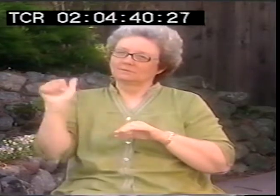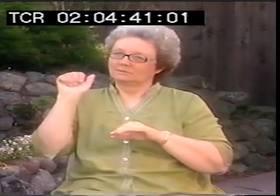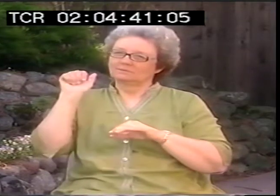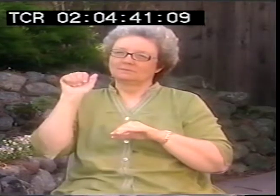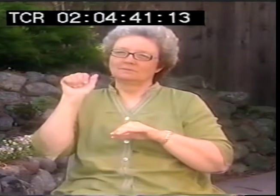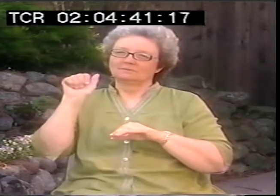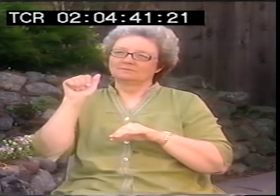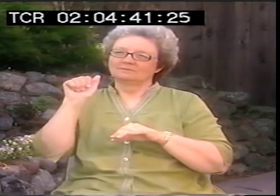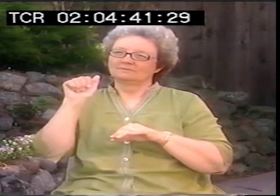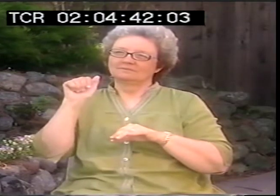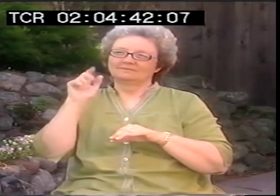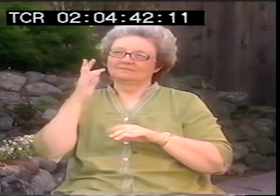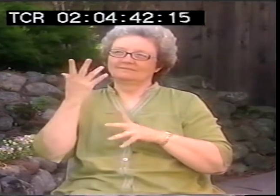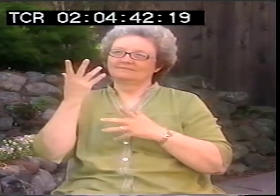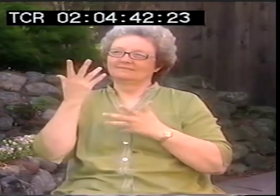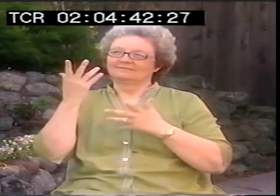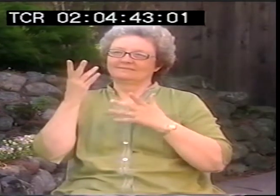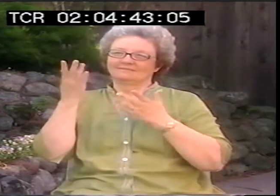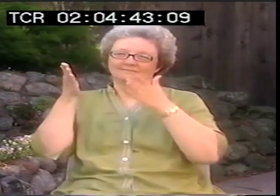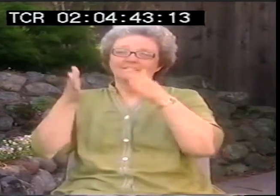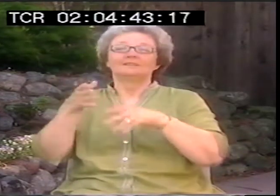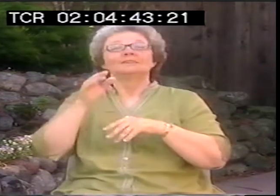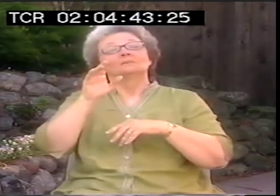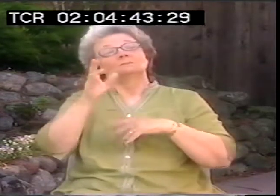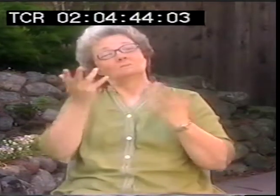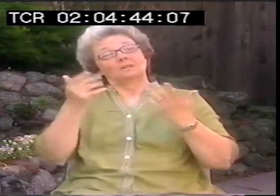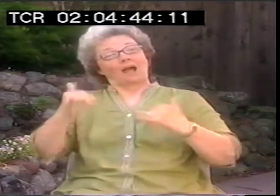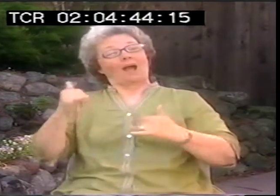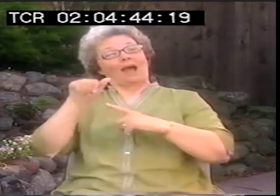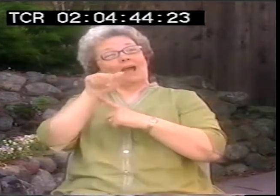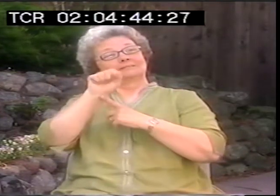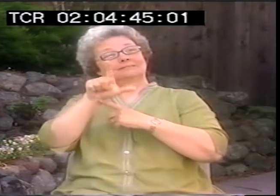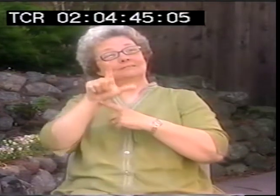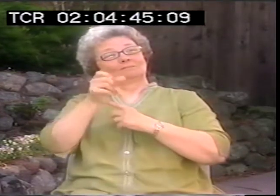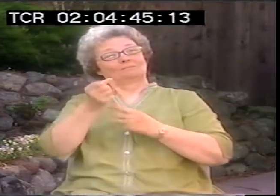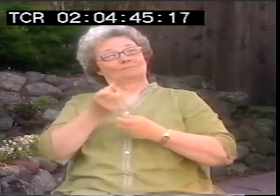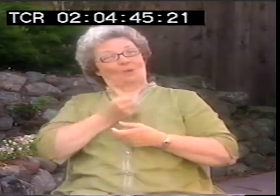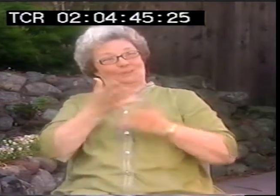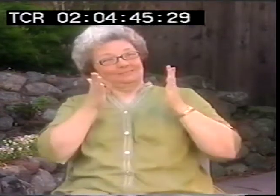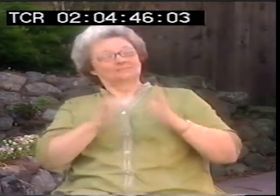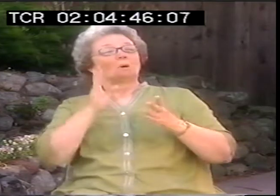That's the most important step of all is to like who you are as a deaf person first.